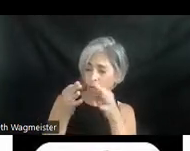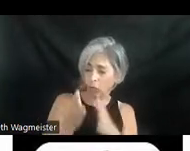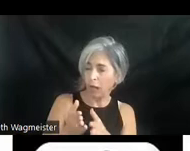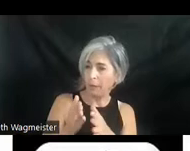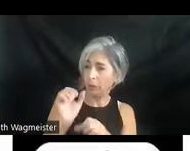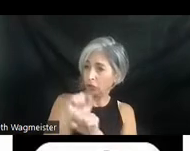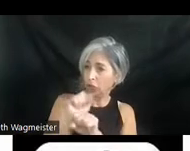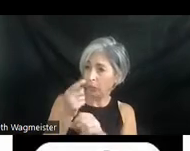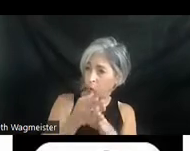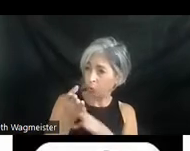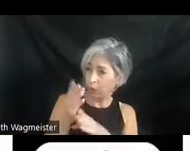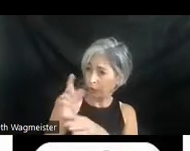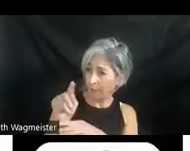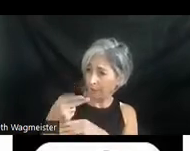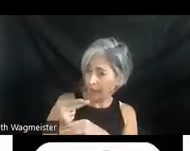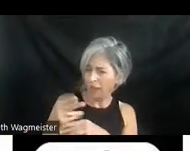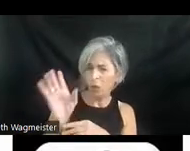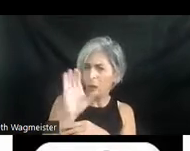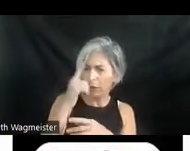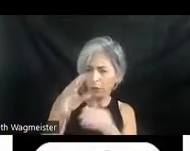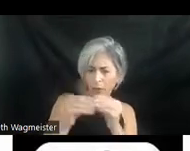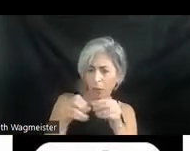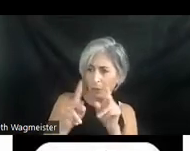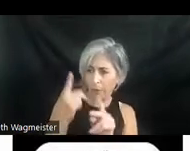career path? Where would I look for more opportunities like that?